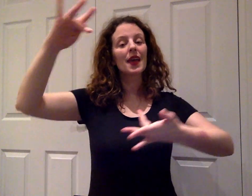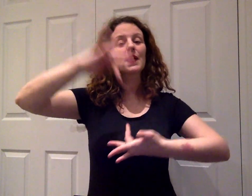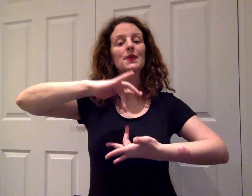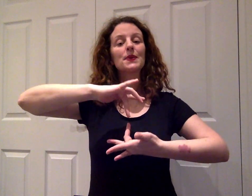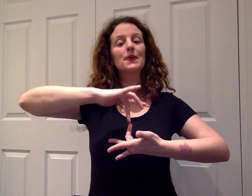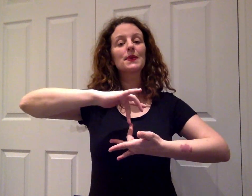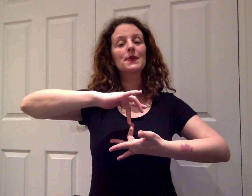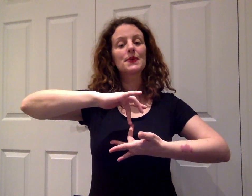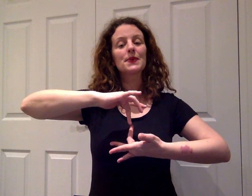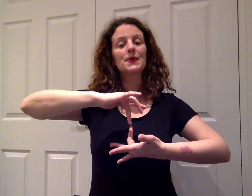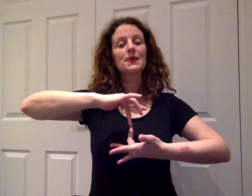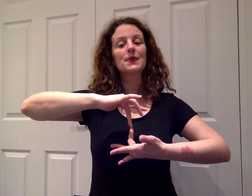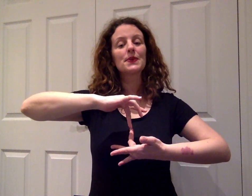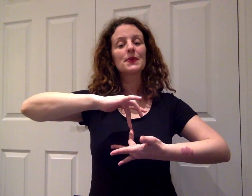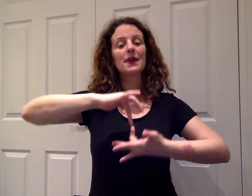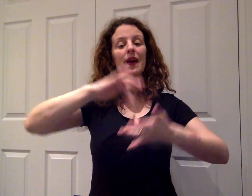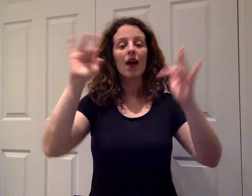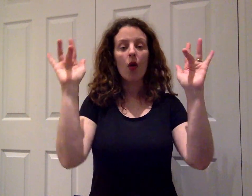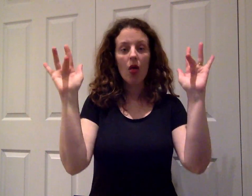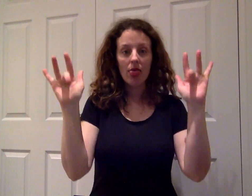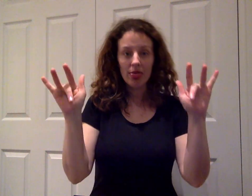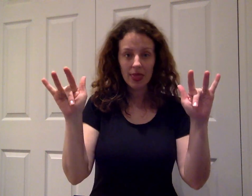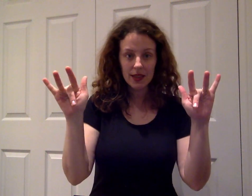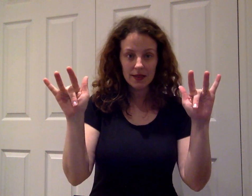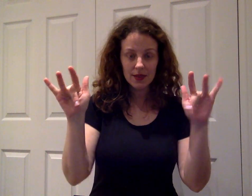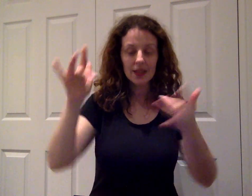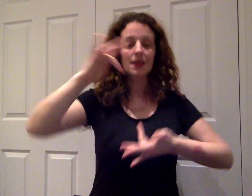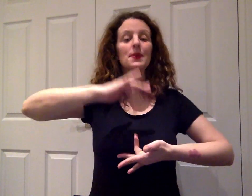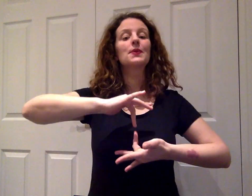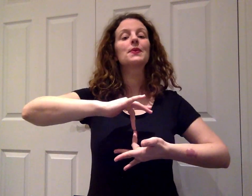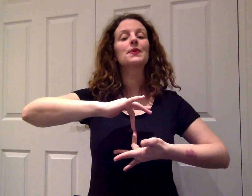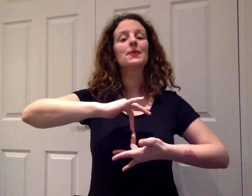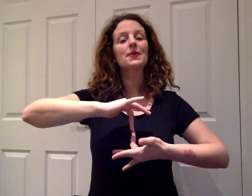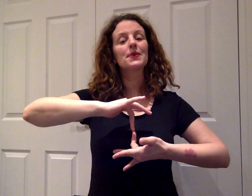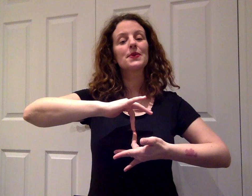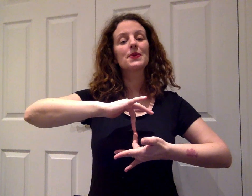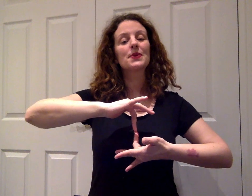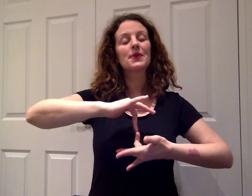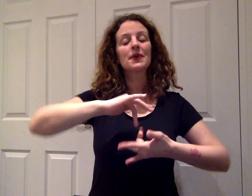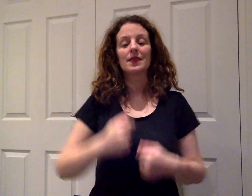SENSIBLE